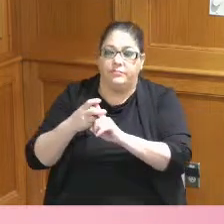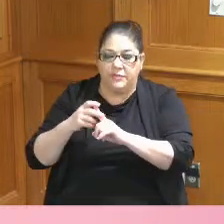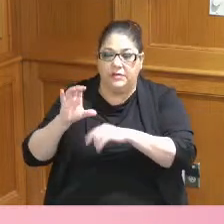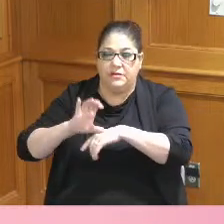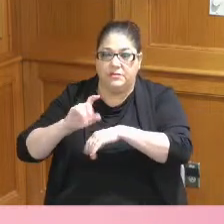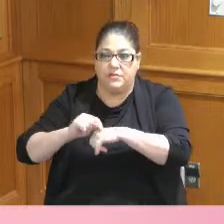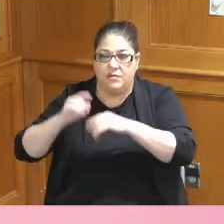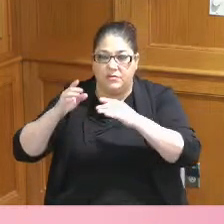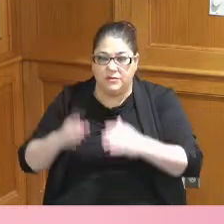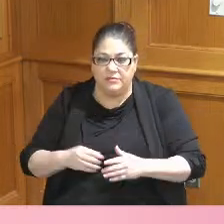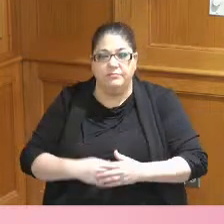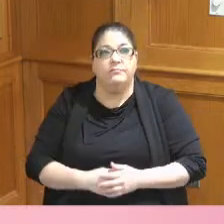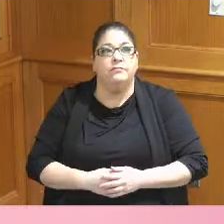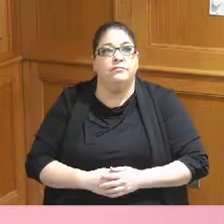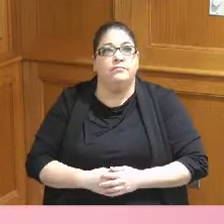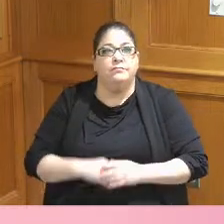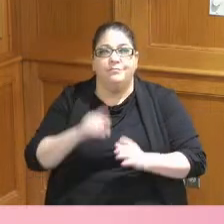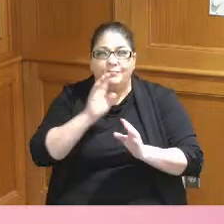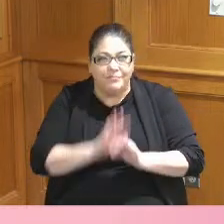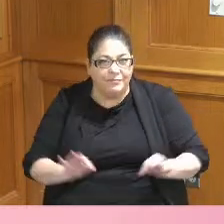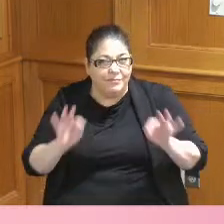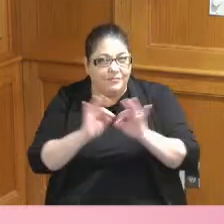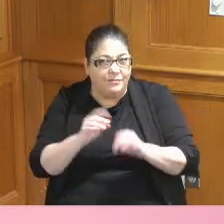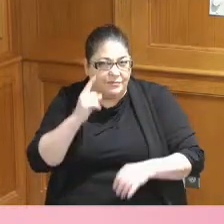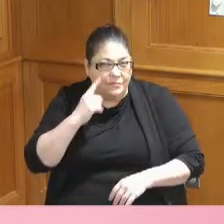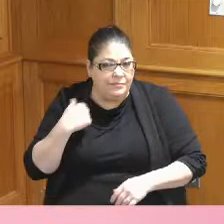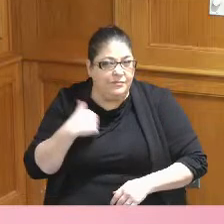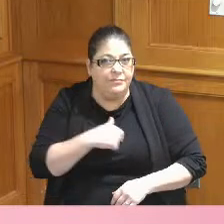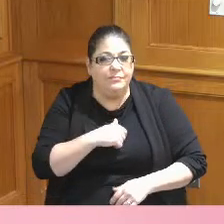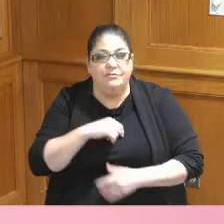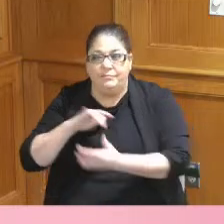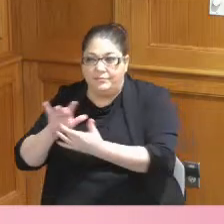but what was really important to us that we are reaching all of the residents and all of